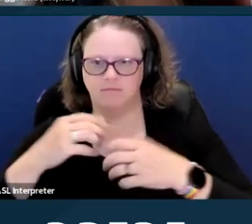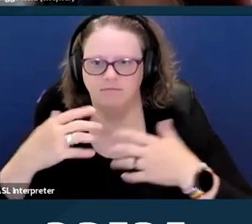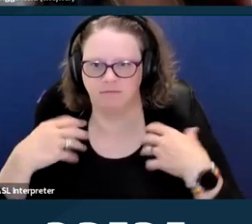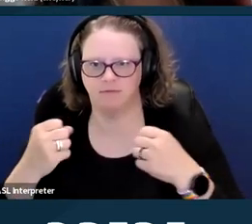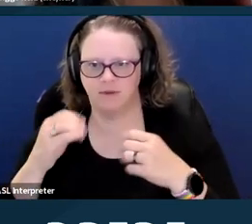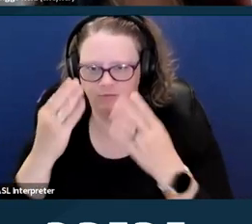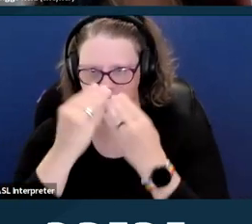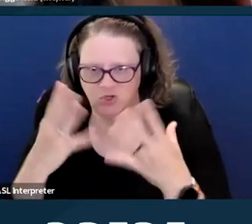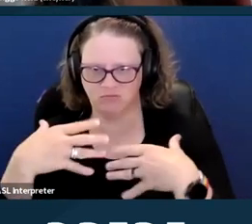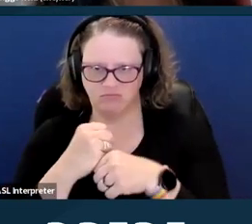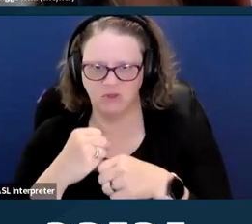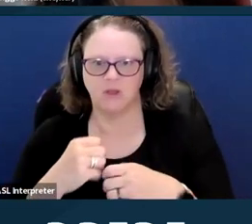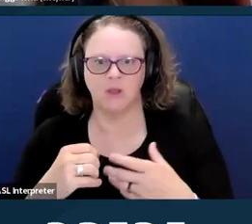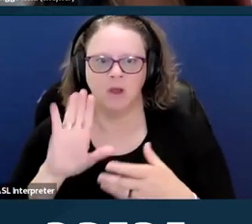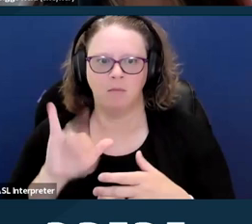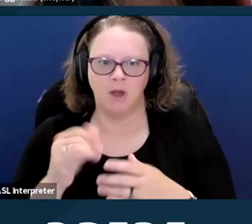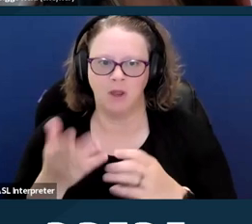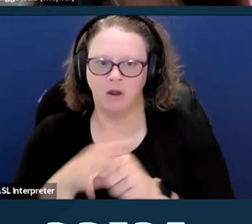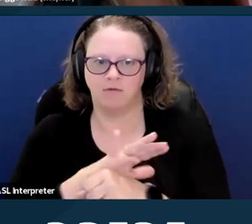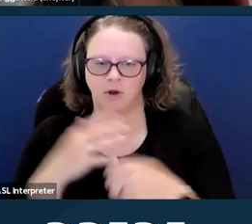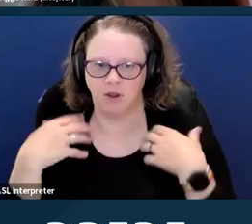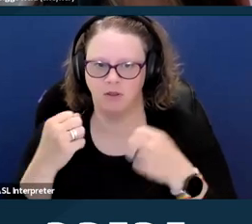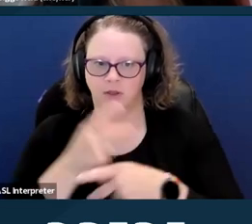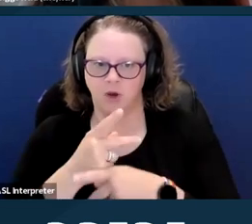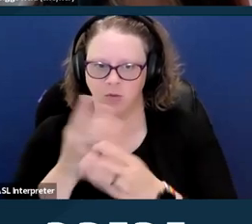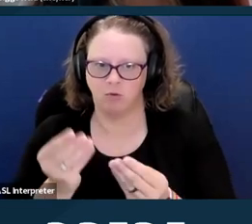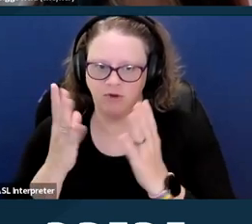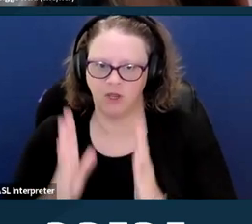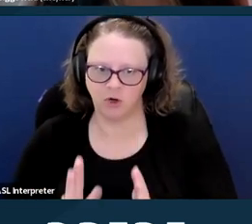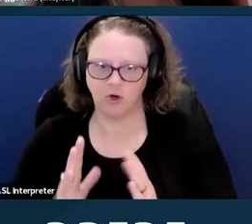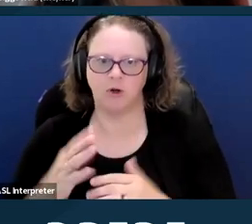by a covered healthcare provider health plan or health clearing house